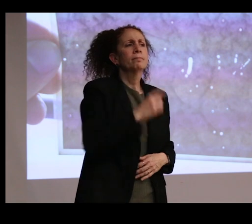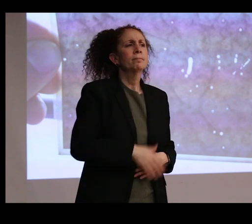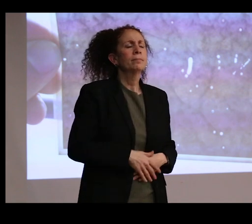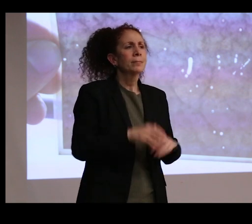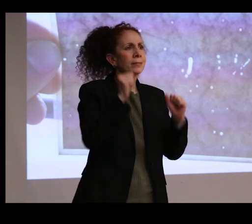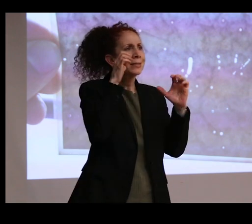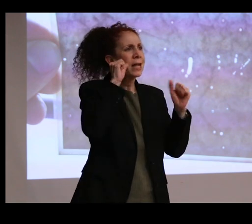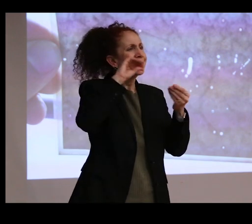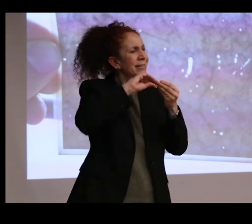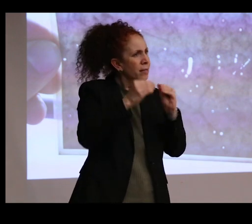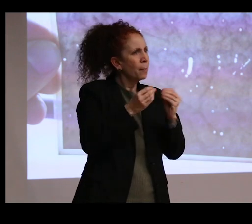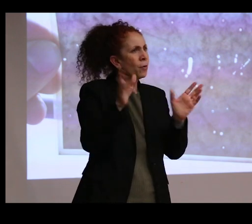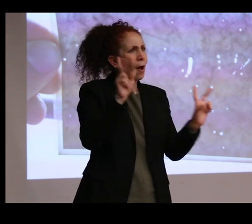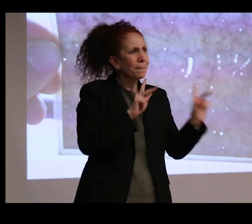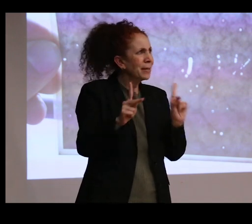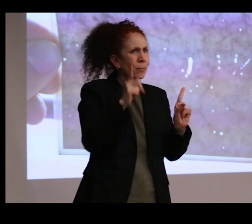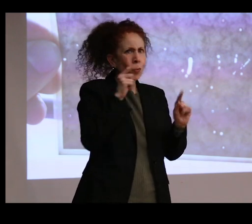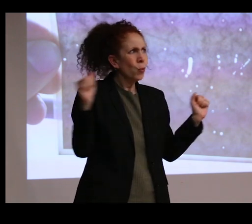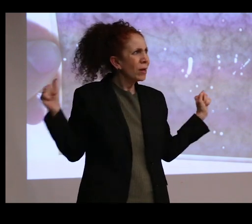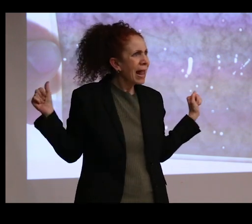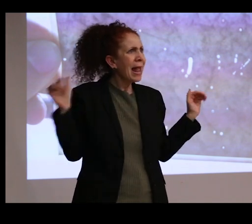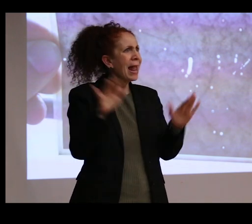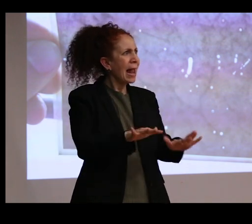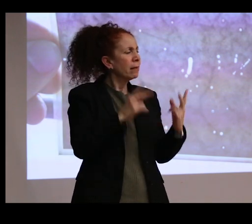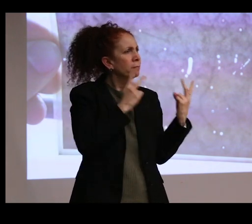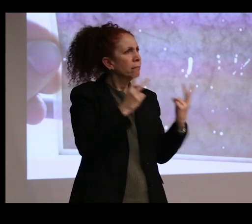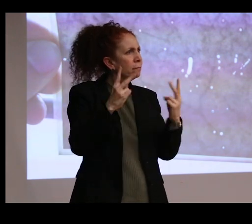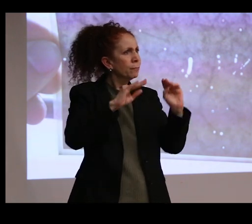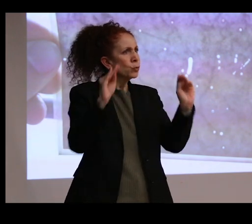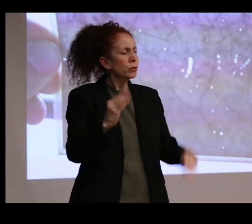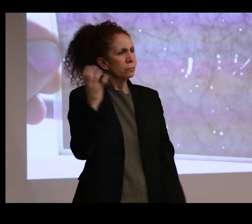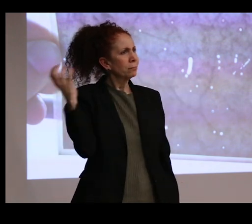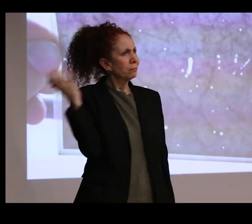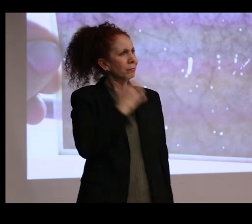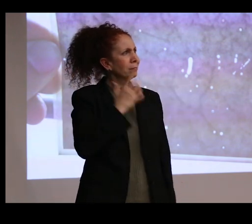of people that came through the museum the earlier times.